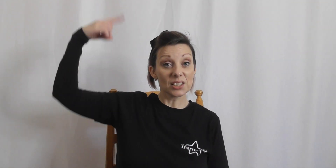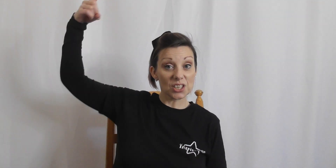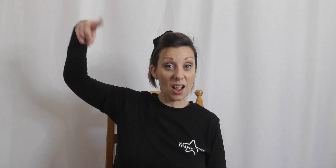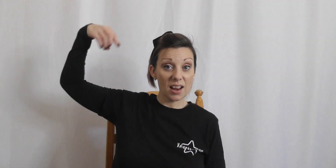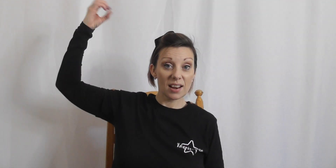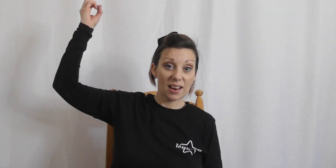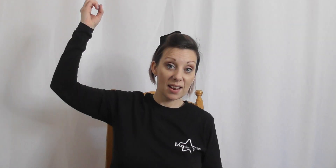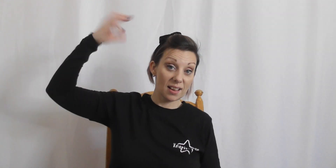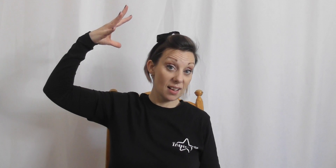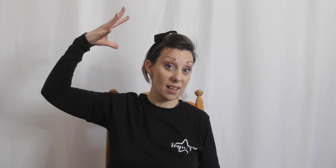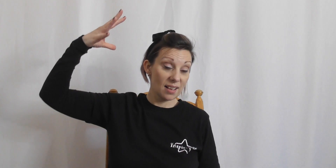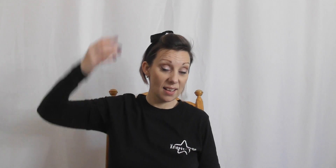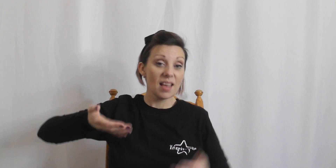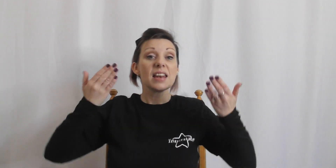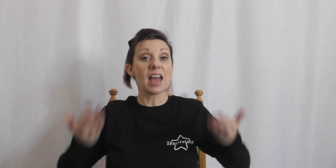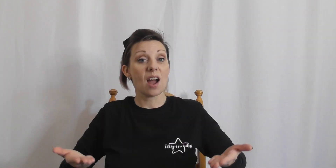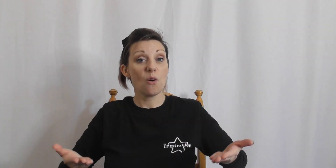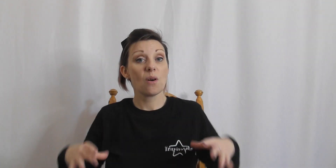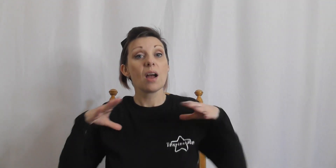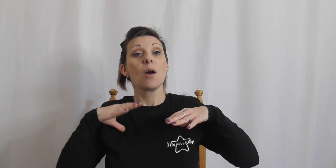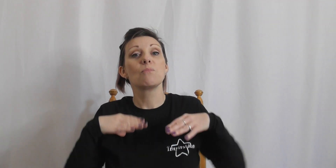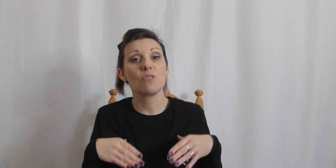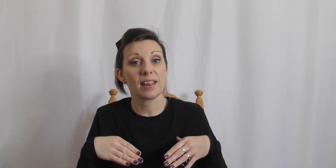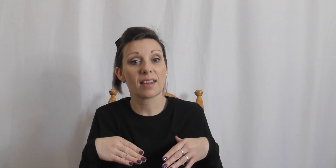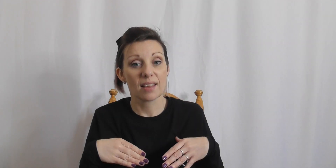sunshine now break